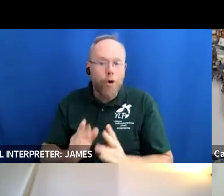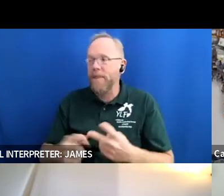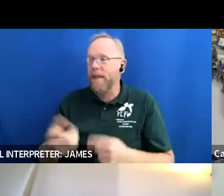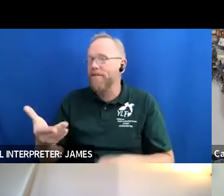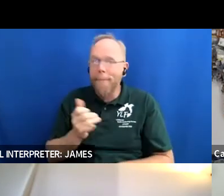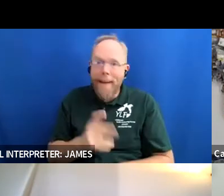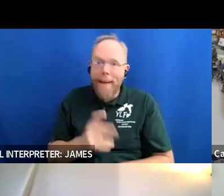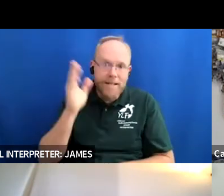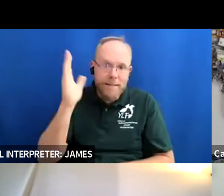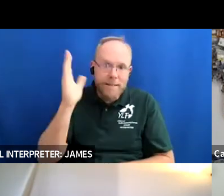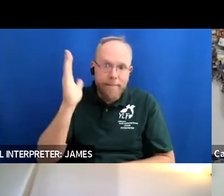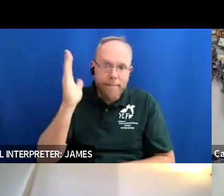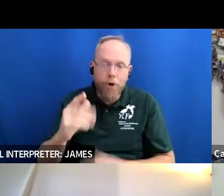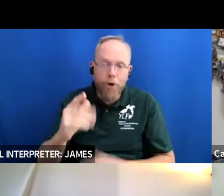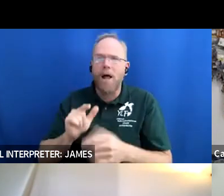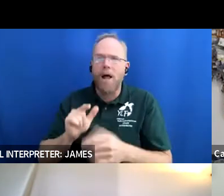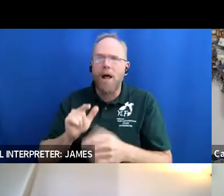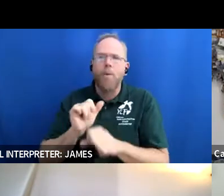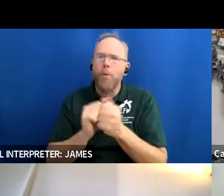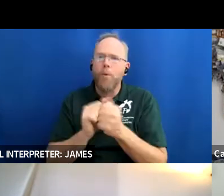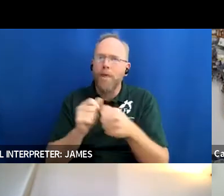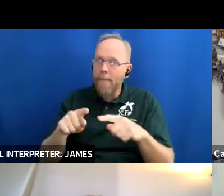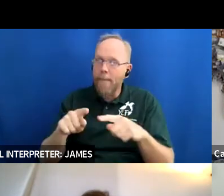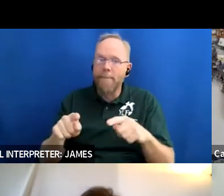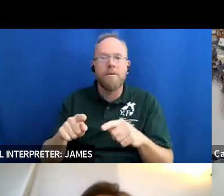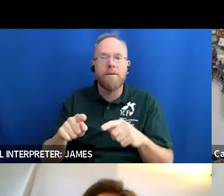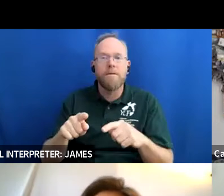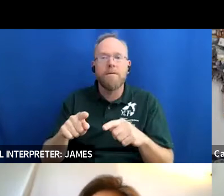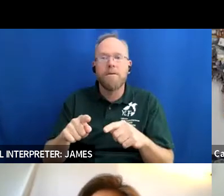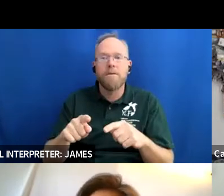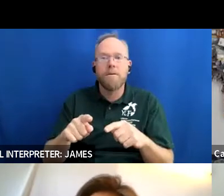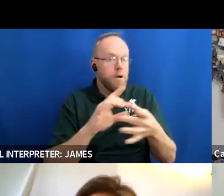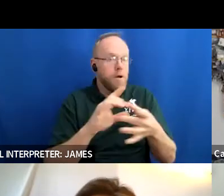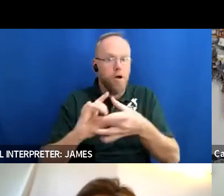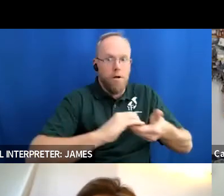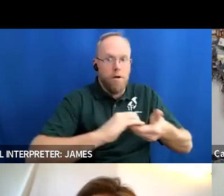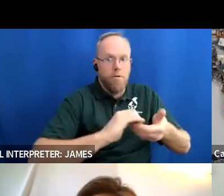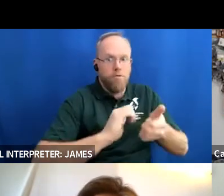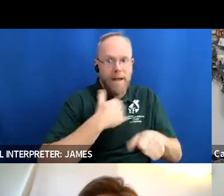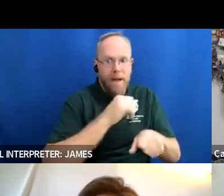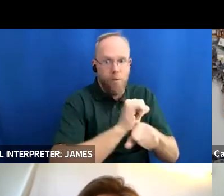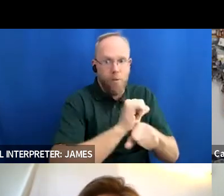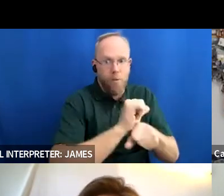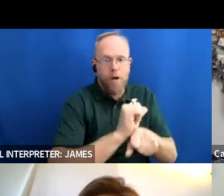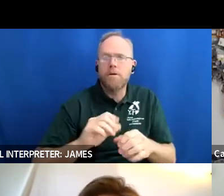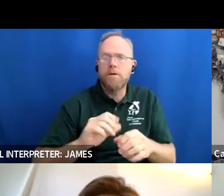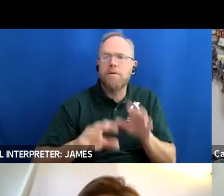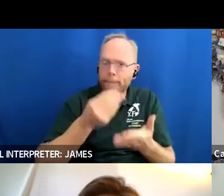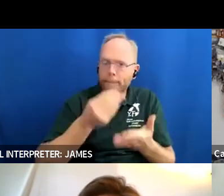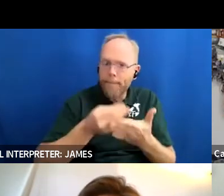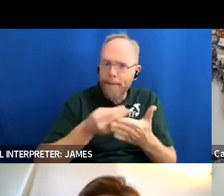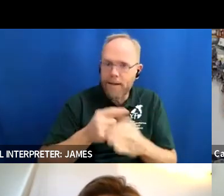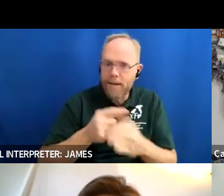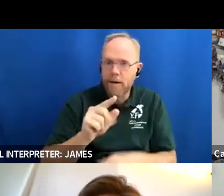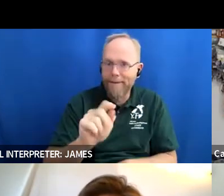them in grants in my job because we kind of work together in other assets so what's been fun is